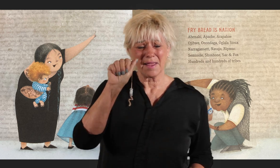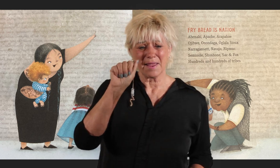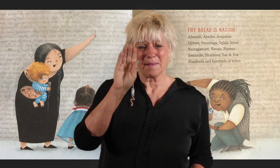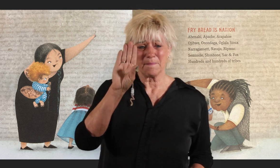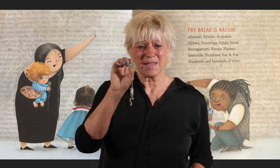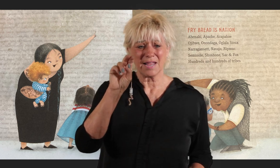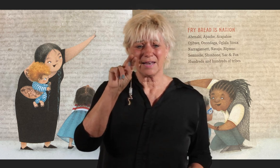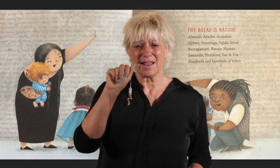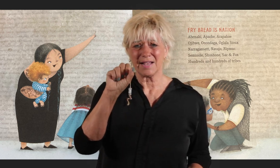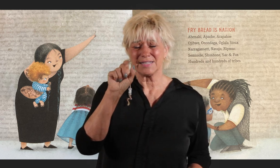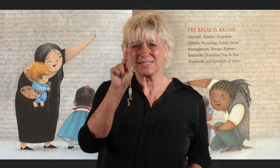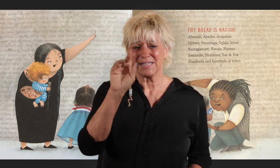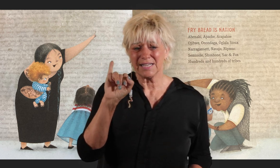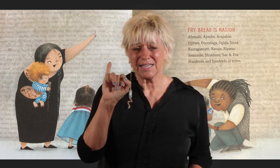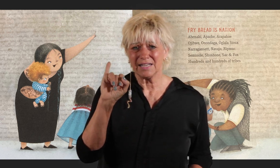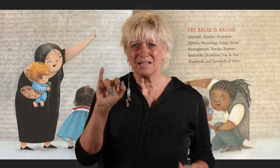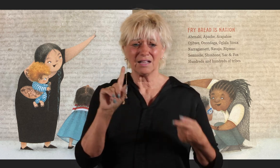Abenaki,